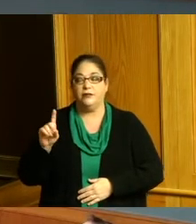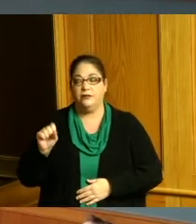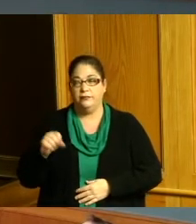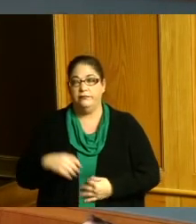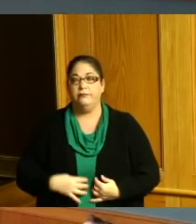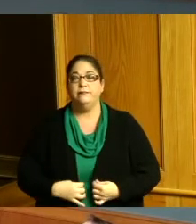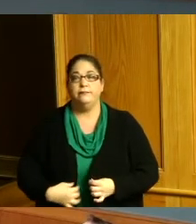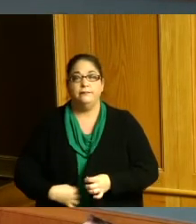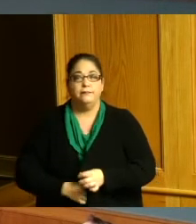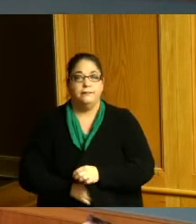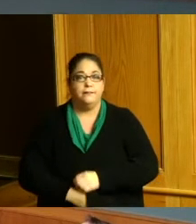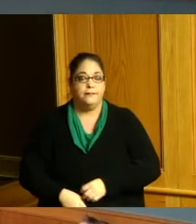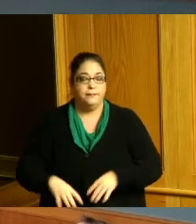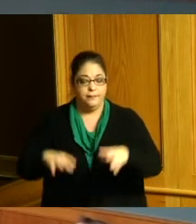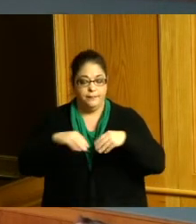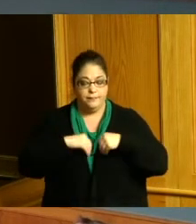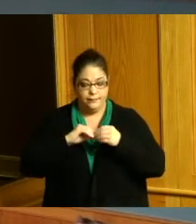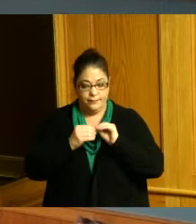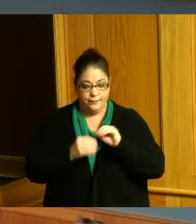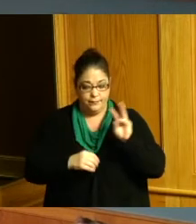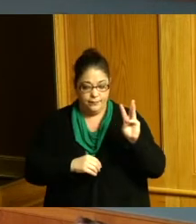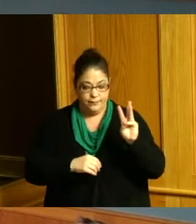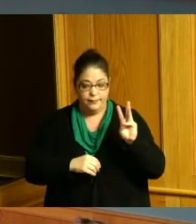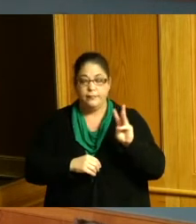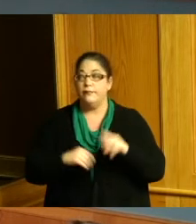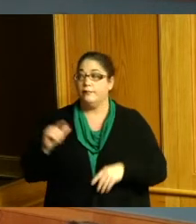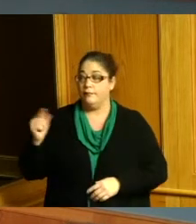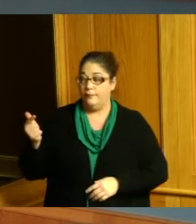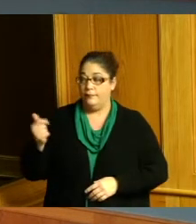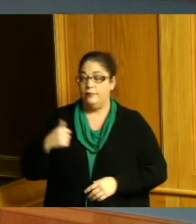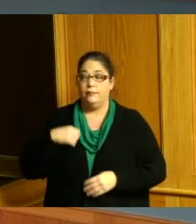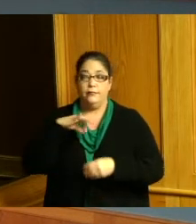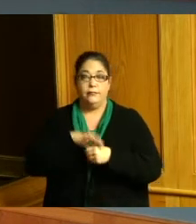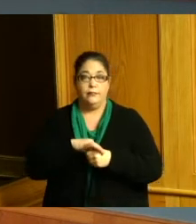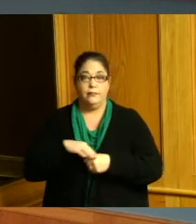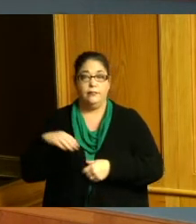make a motion to adopt item number six second Commissioner Summerow Dumas yes Commissioner